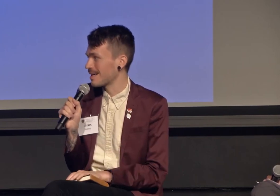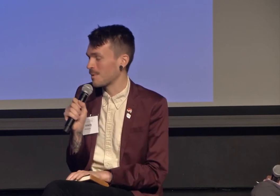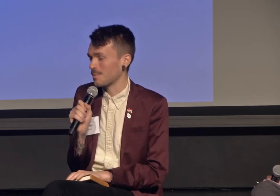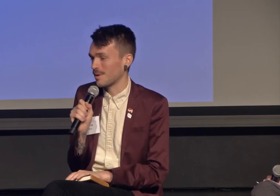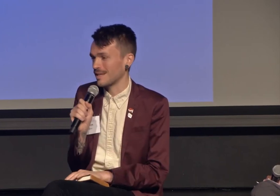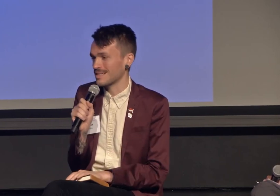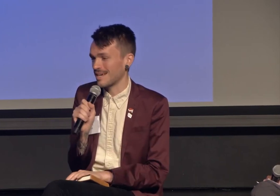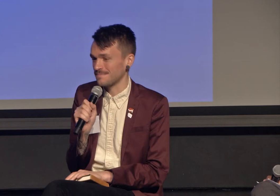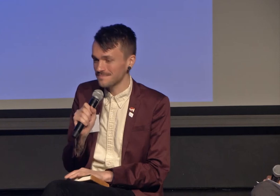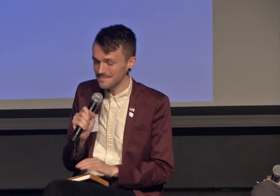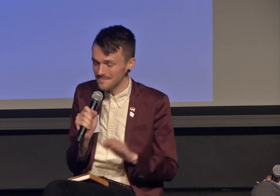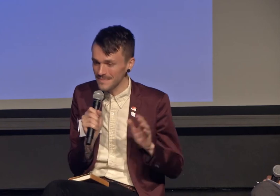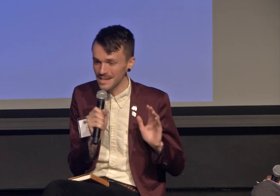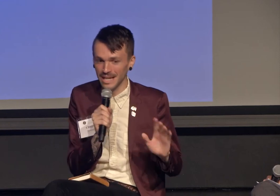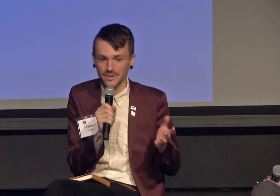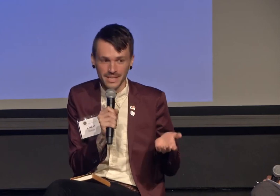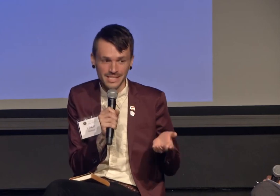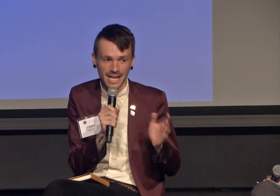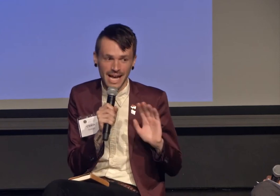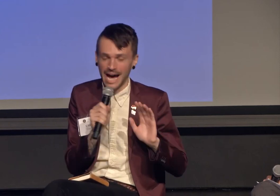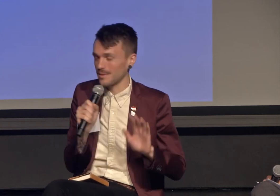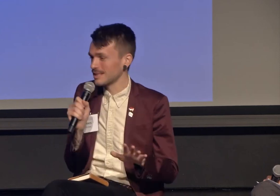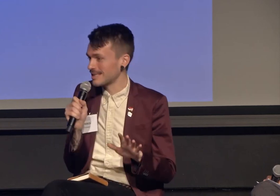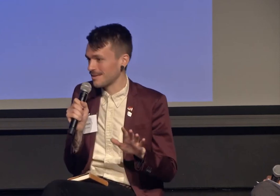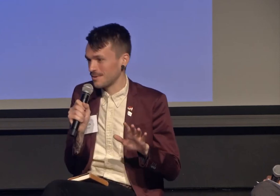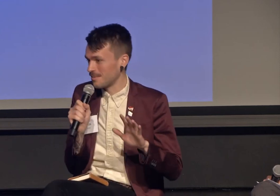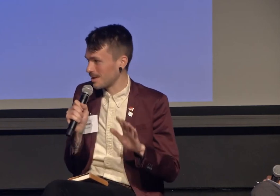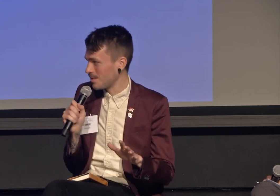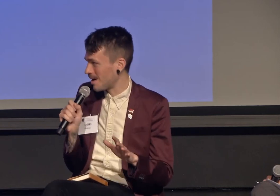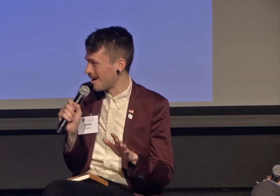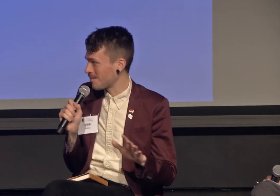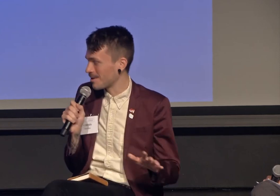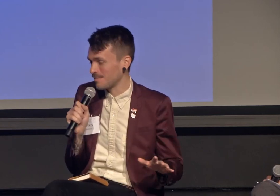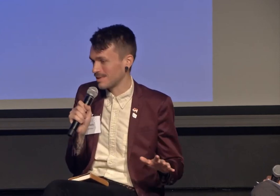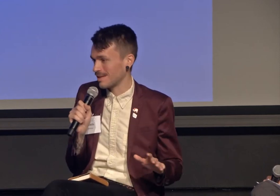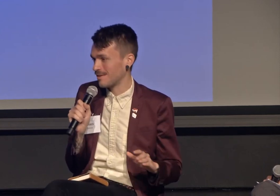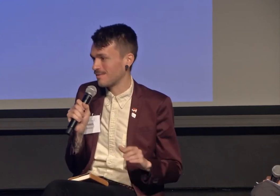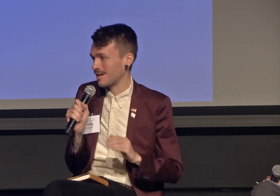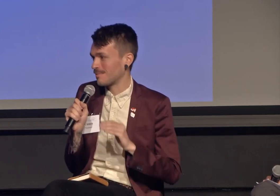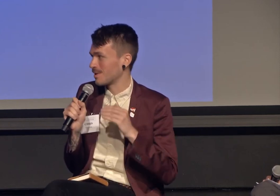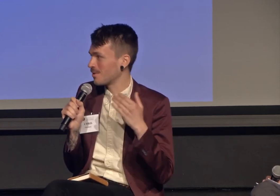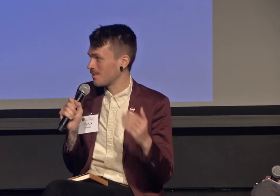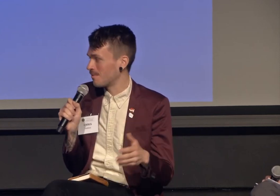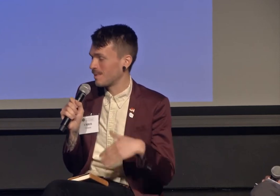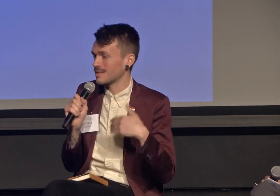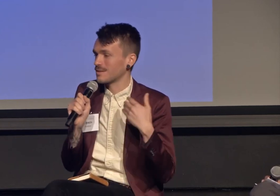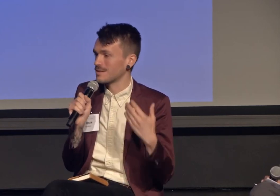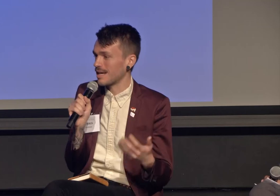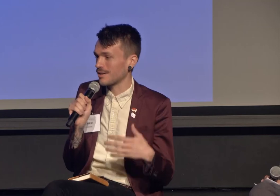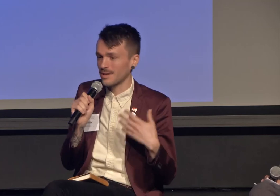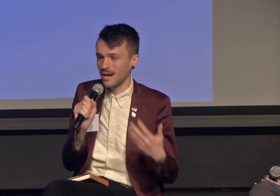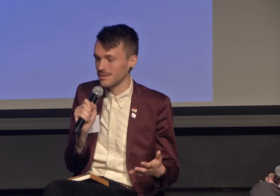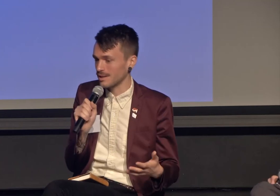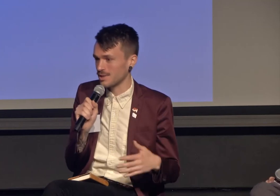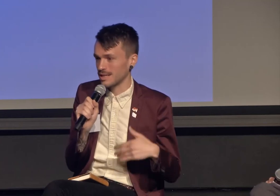and said "Chris, I don't want to tell you what you are, what you believe, but you've been sort of saying you're not religious,